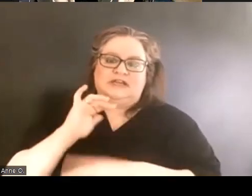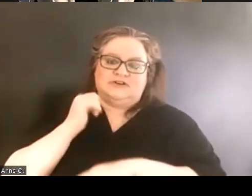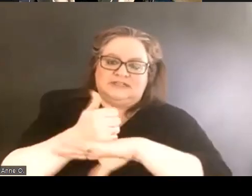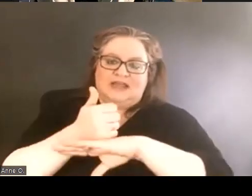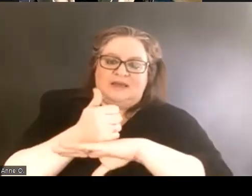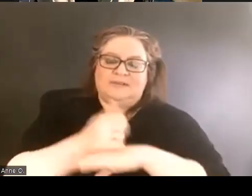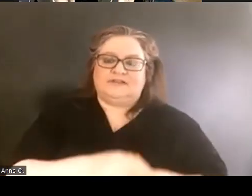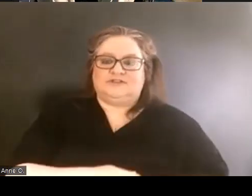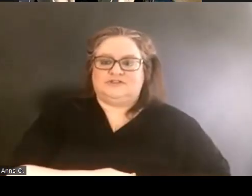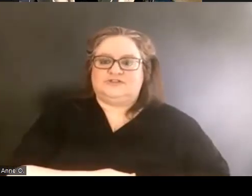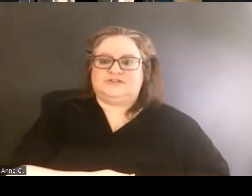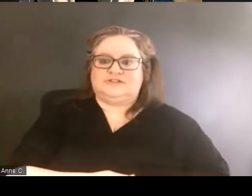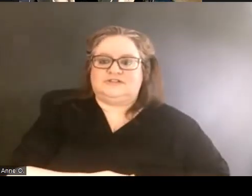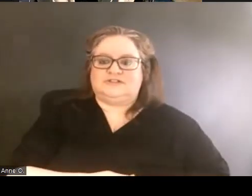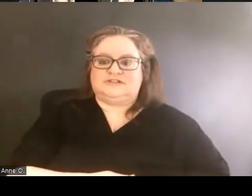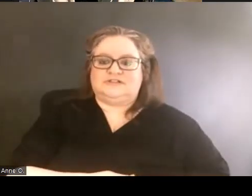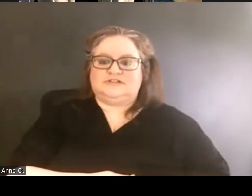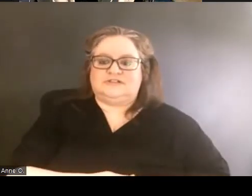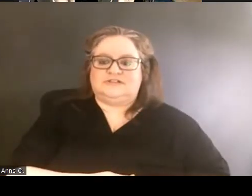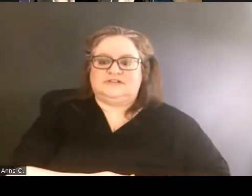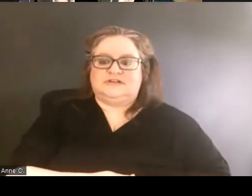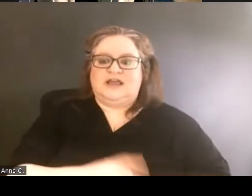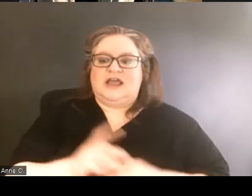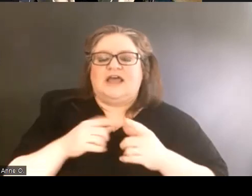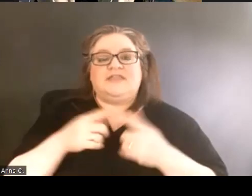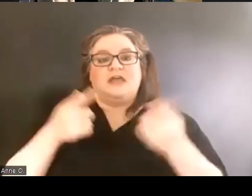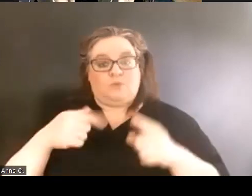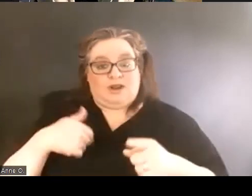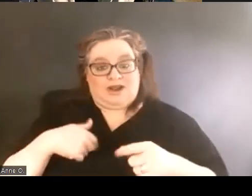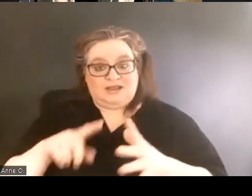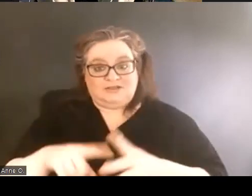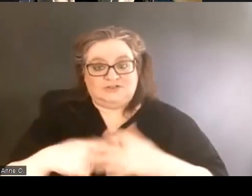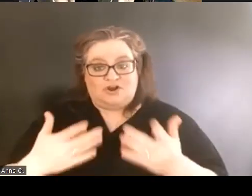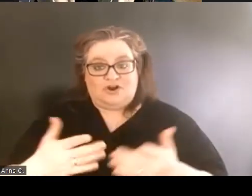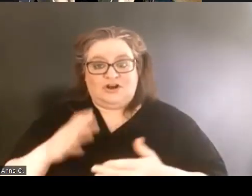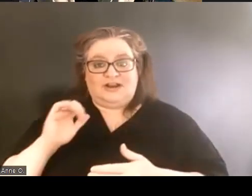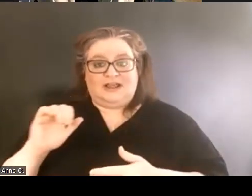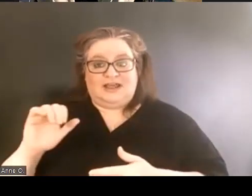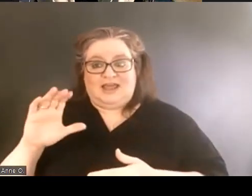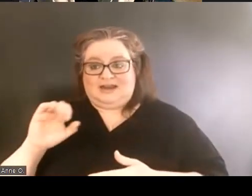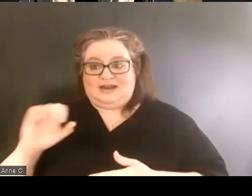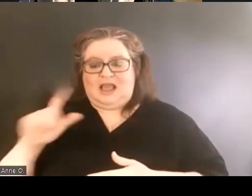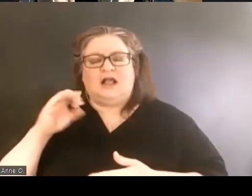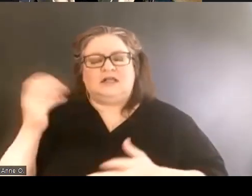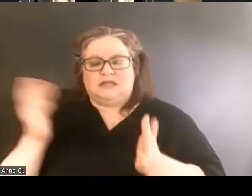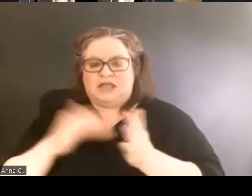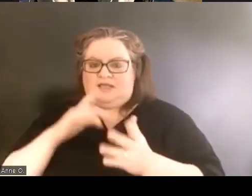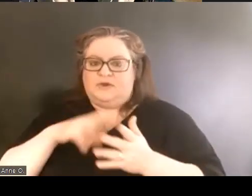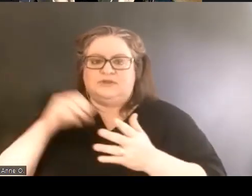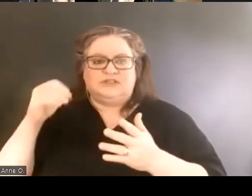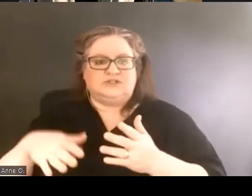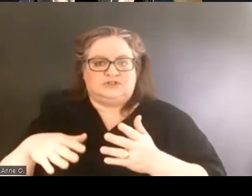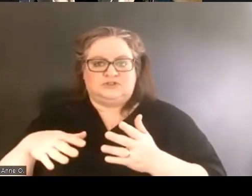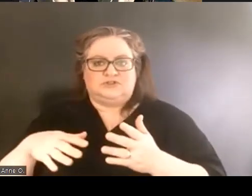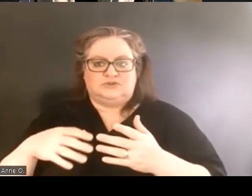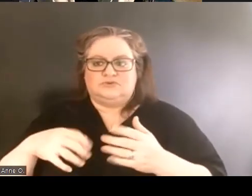And then, when I started at Cal, there was again a student effort, a demand letter that was given to the chancellor